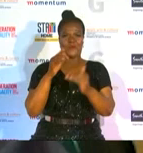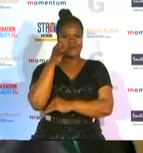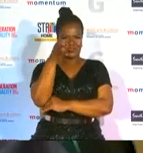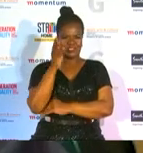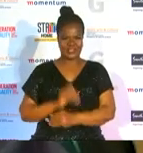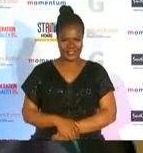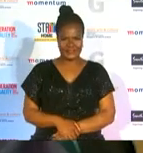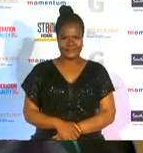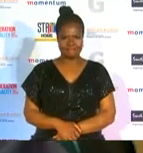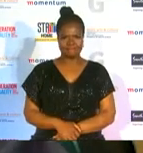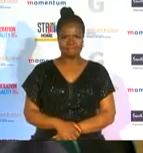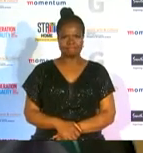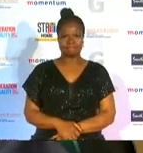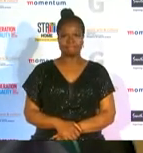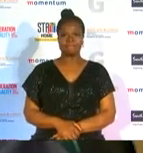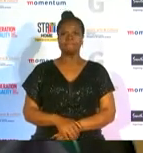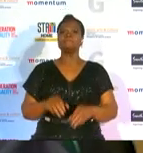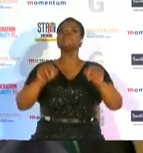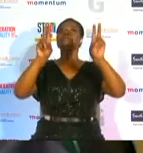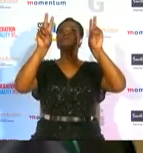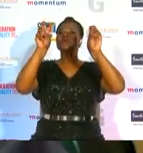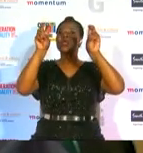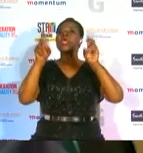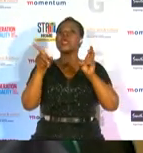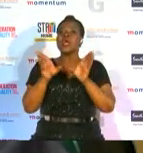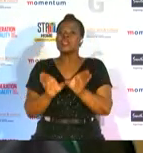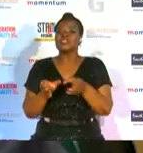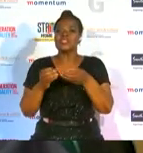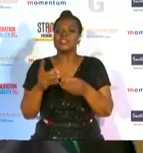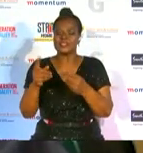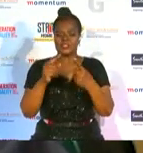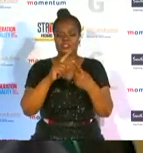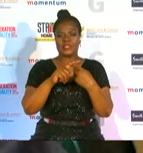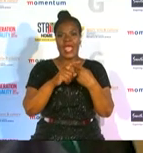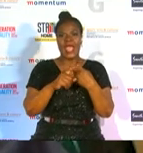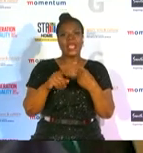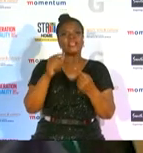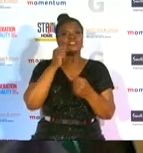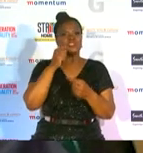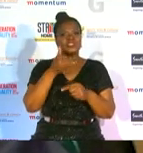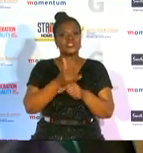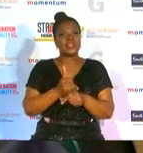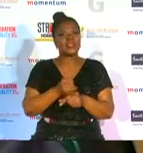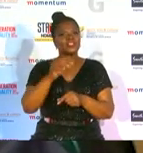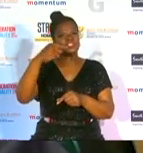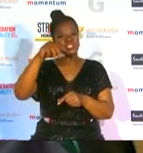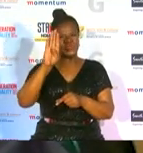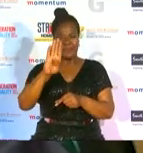on the key thematic areas of generation equality is gender based violence ladies and gentlemen